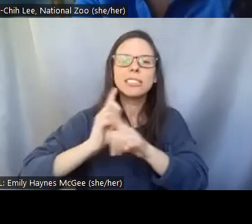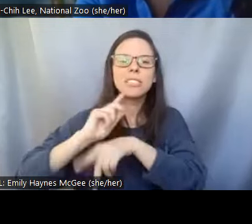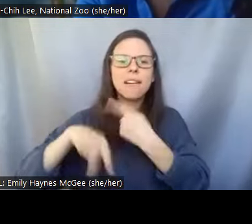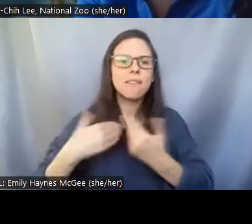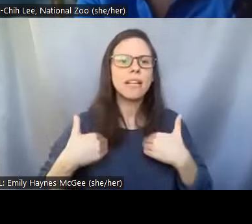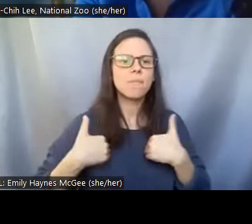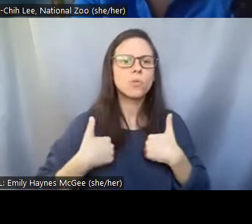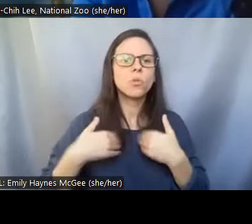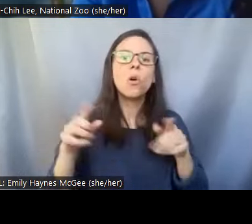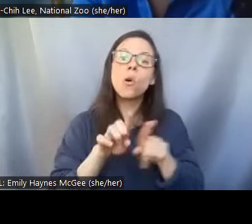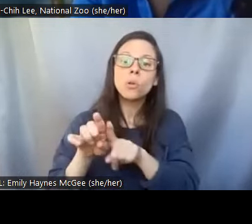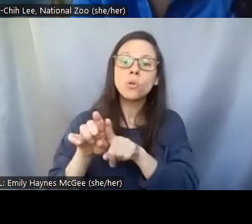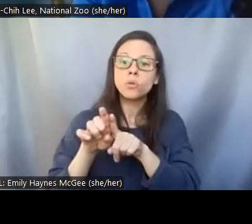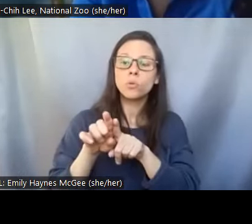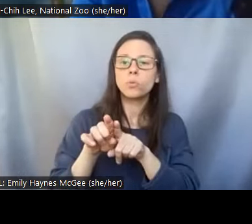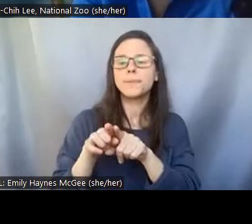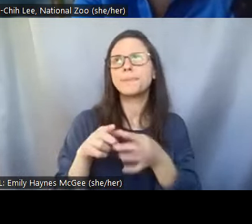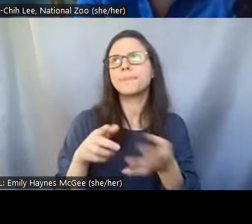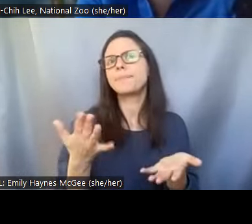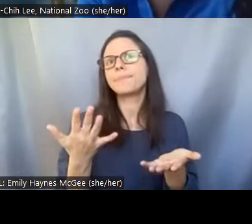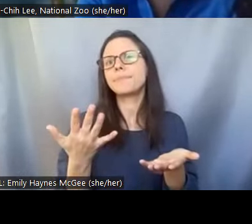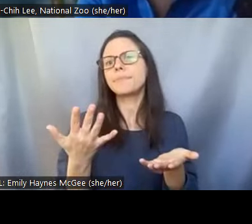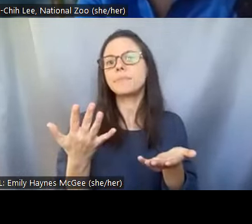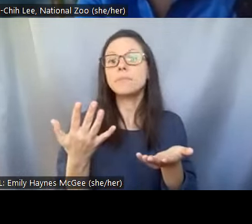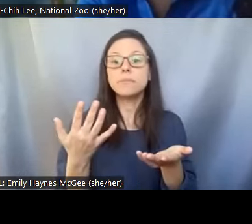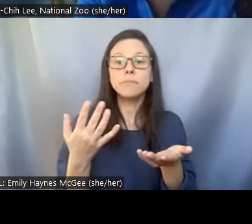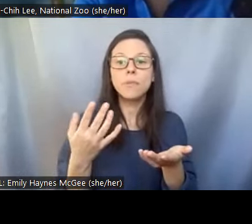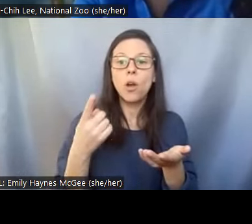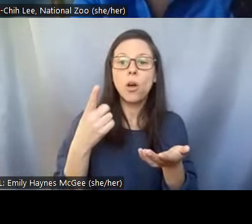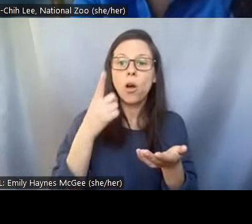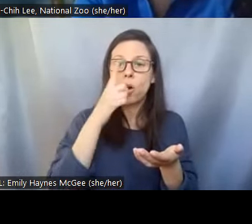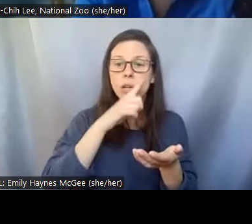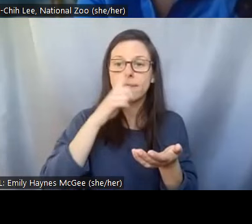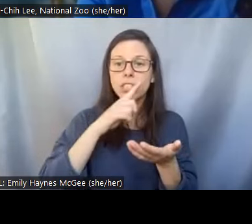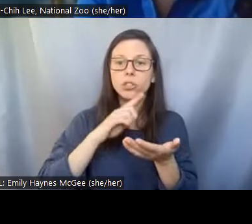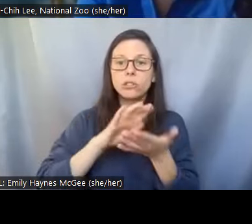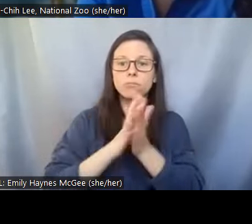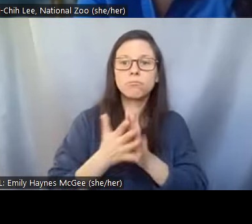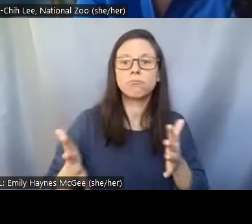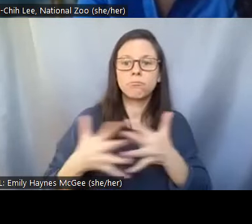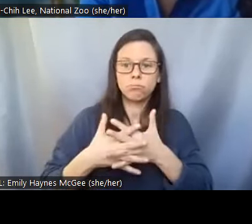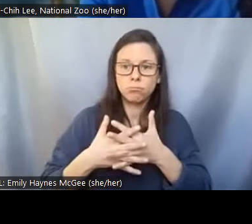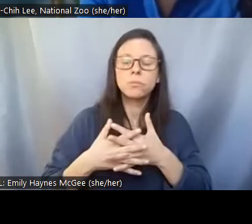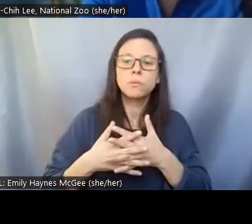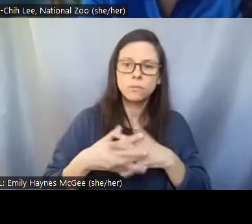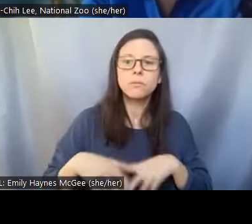also doing things like uh artificial insemination of some of the species trying to make some baby